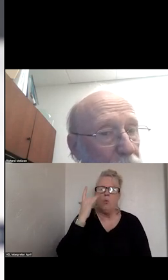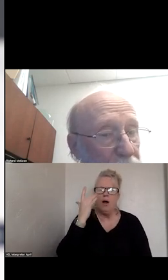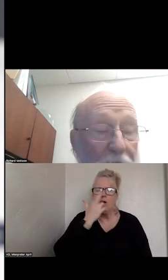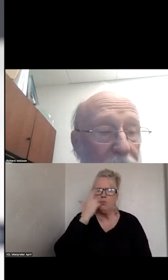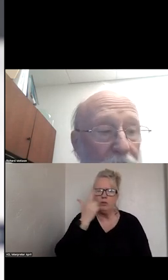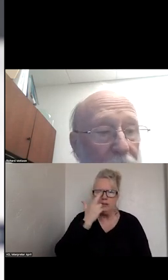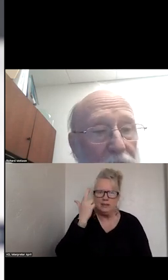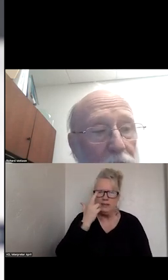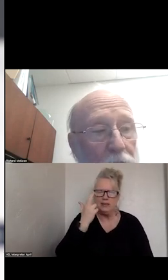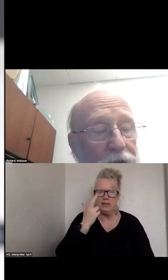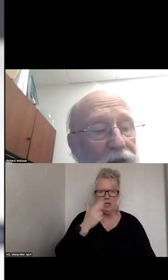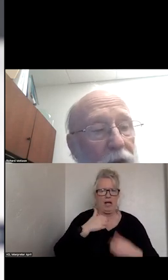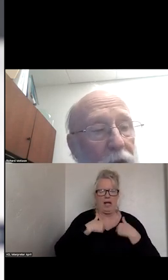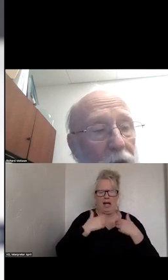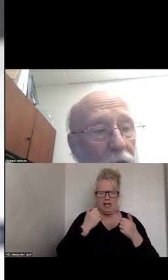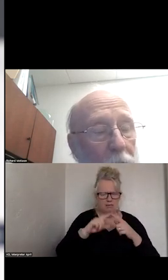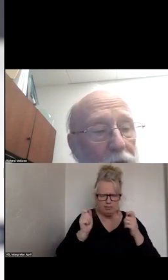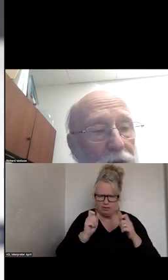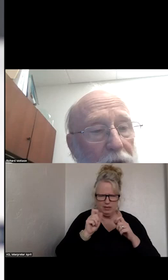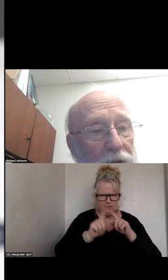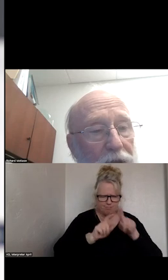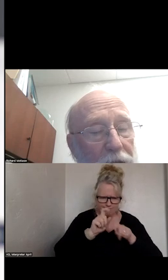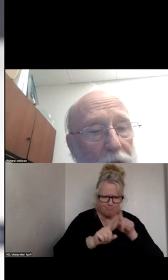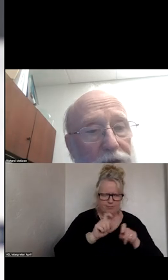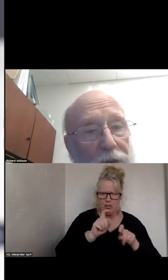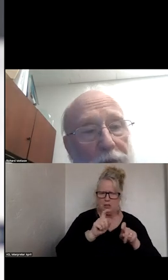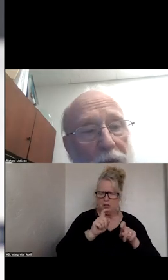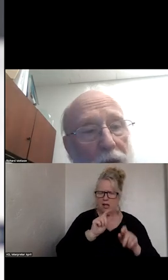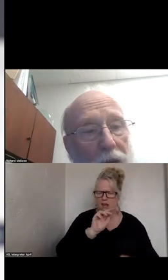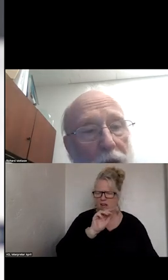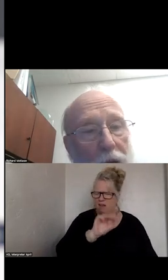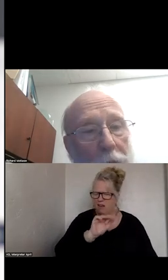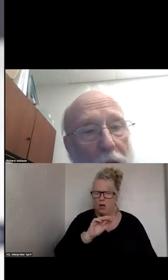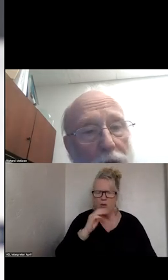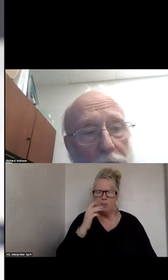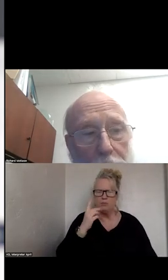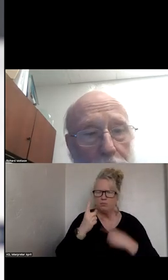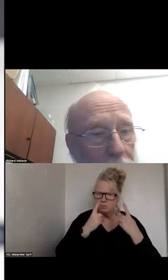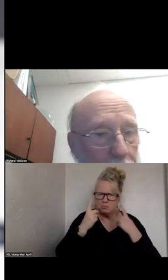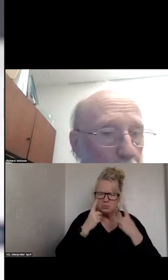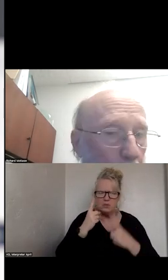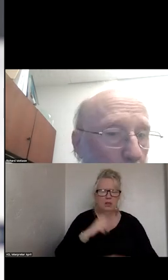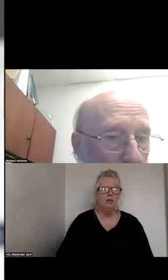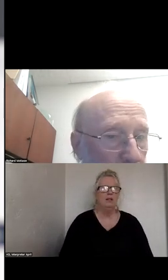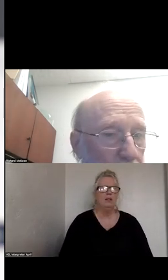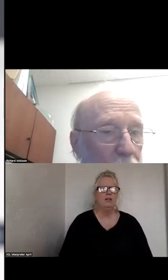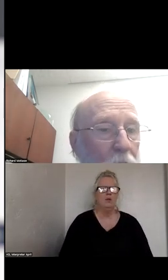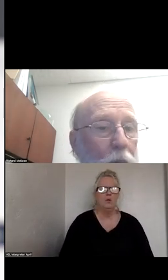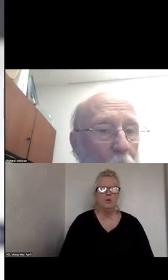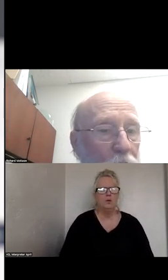FOR THAT -- I HAVE MADE INQUIRIES IN A COUPLE OF AREAS ABOUT WHY ARE MOBILE